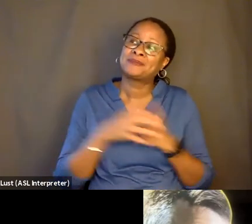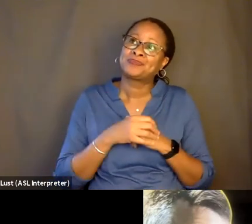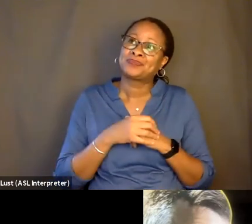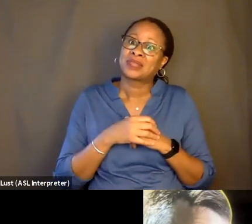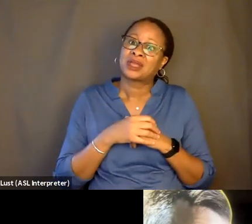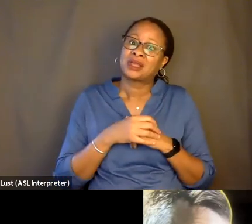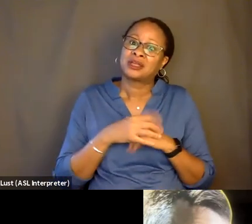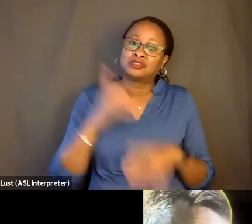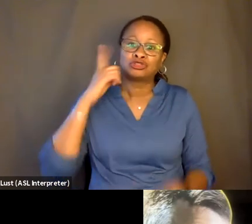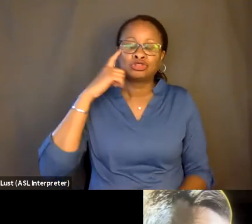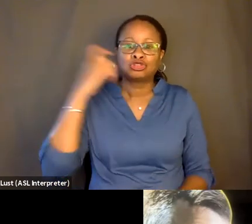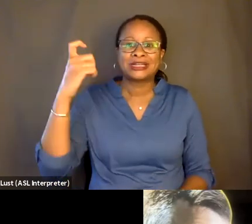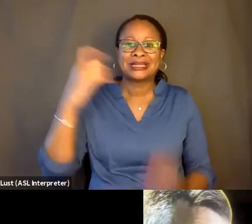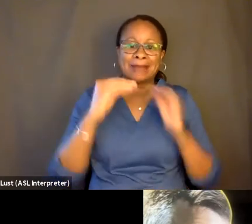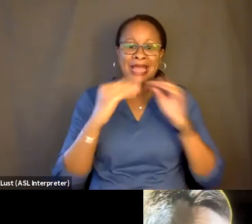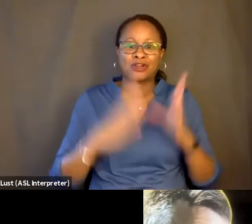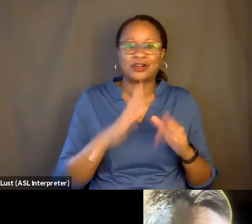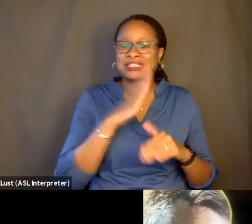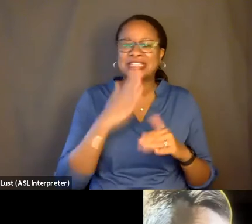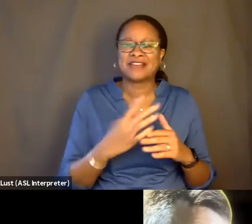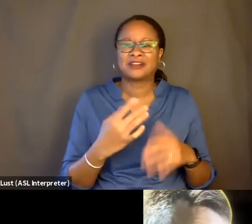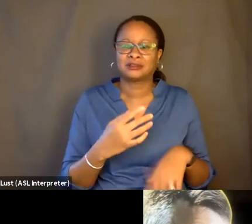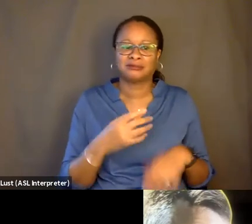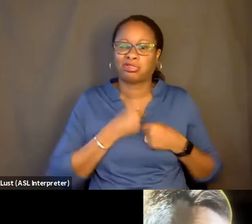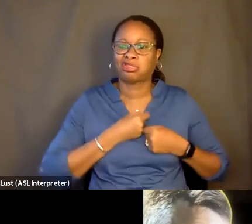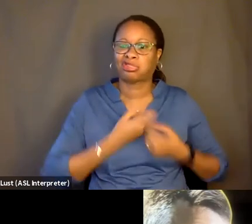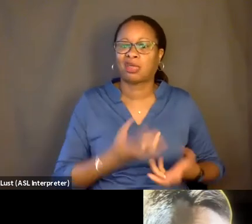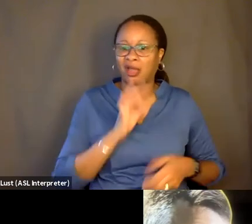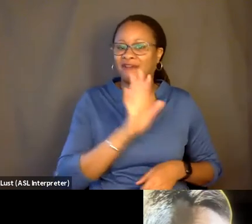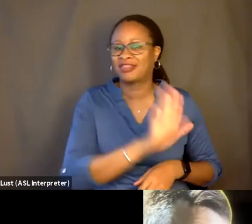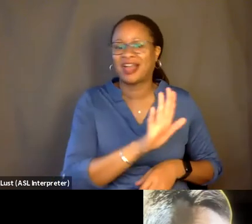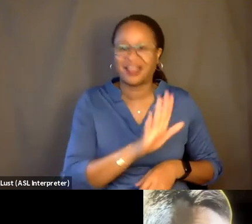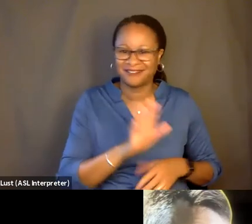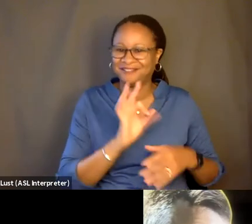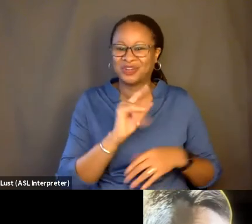you know the dream editor who never gets sick of the footage? [CHUCKLES] Like, he kept watching the footage